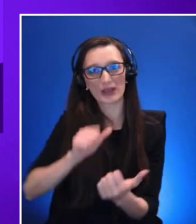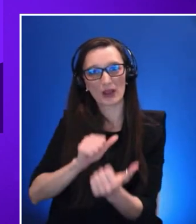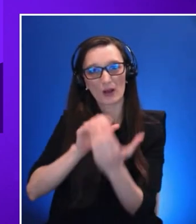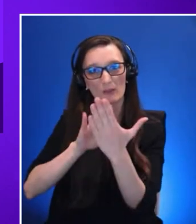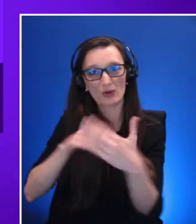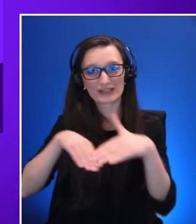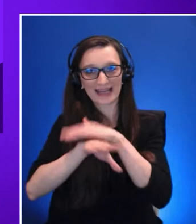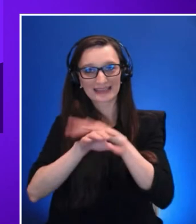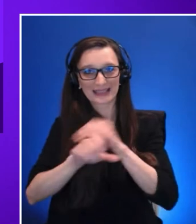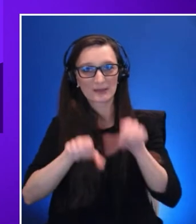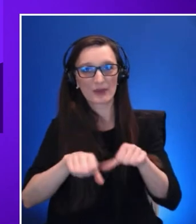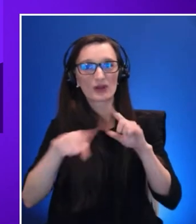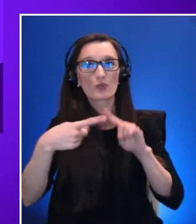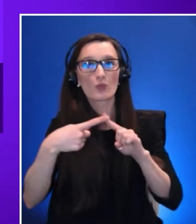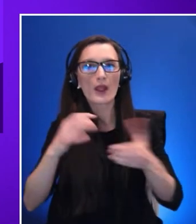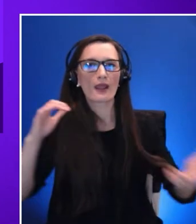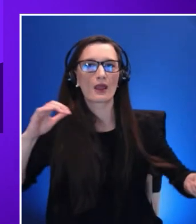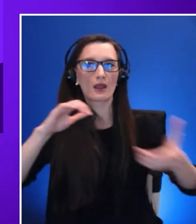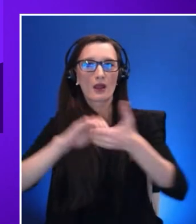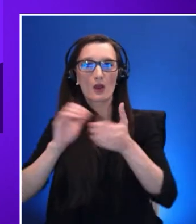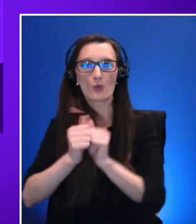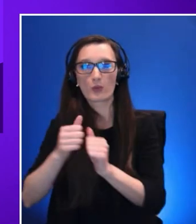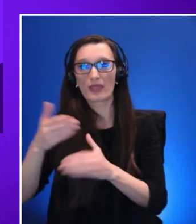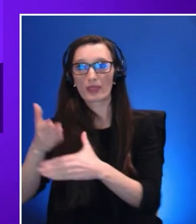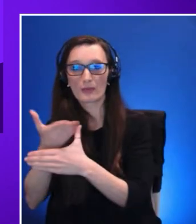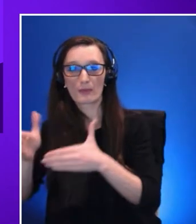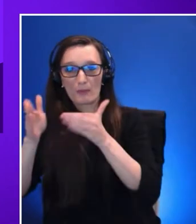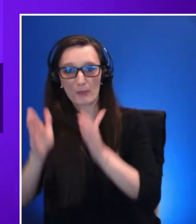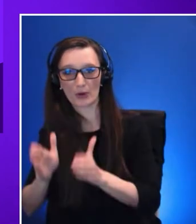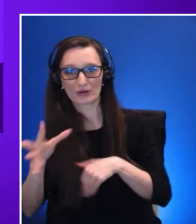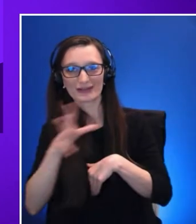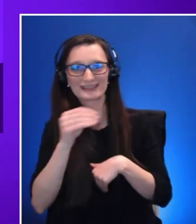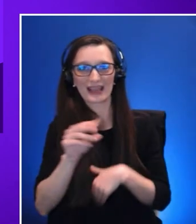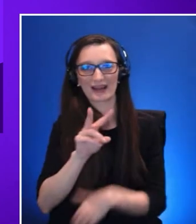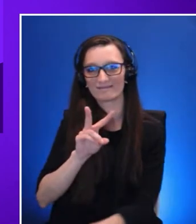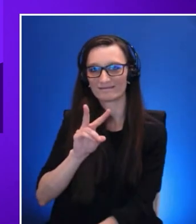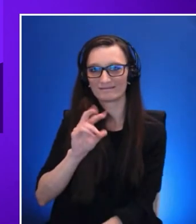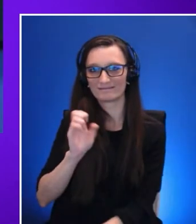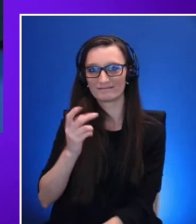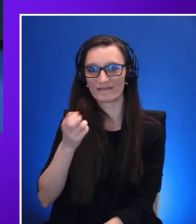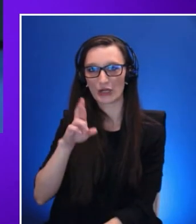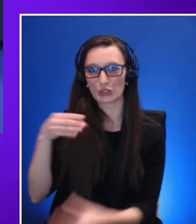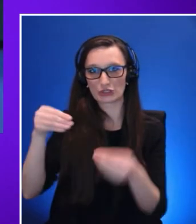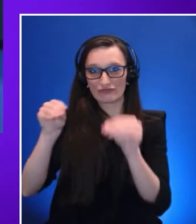important to highlight that this is not a single company effort we work with partners and we push